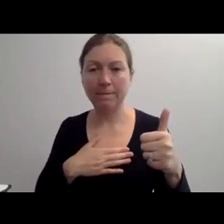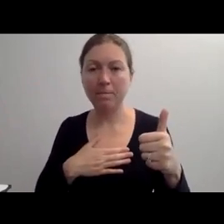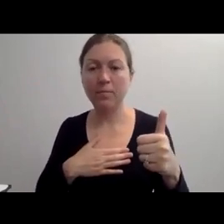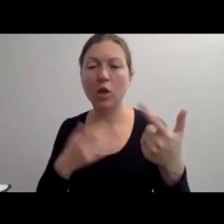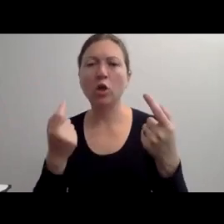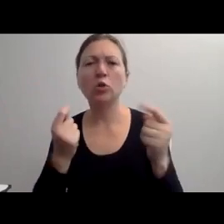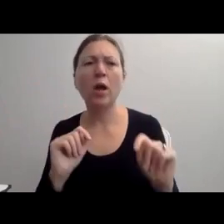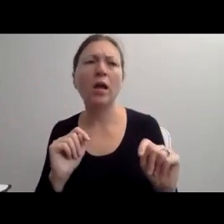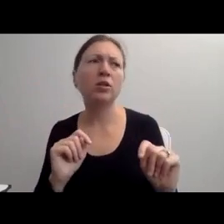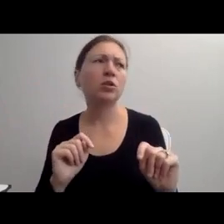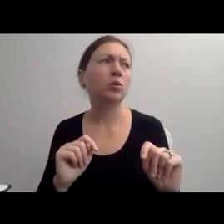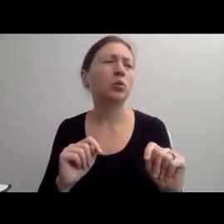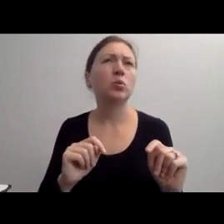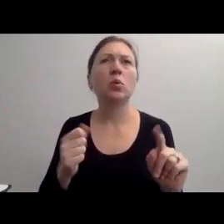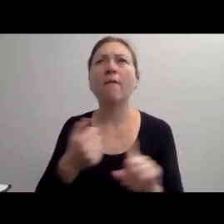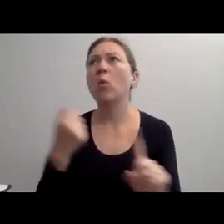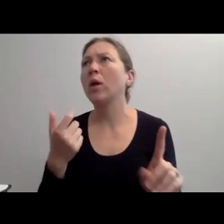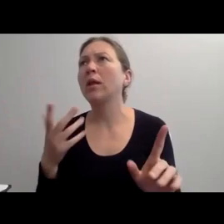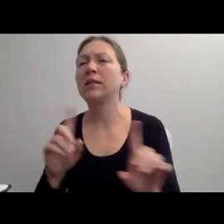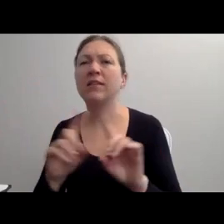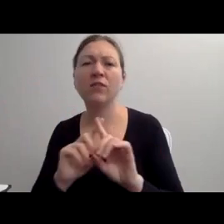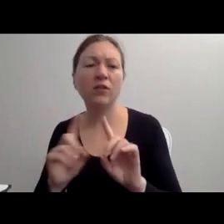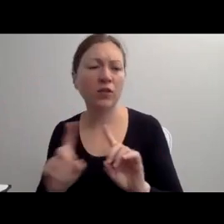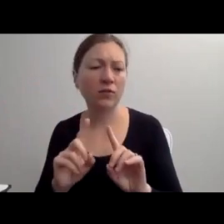A DEAF MAN VERSUS A MAN WHO IS DEAF."